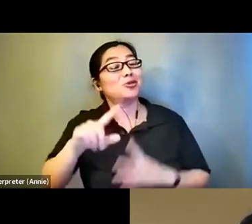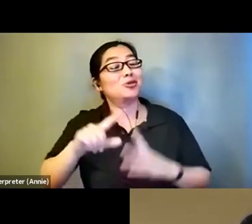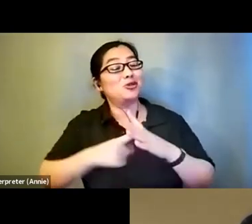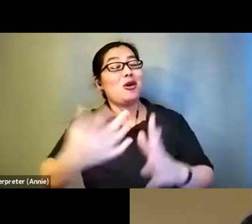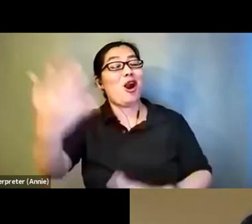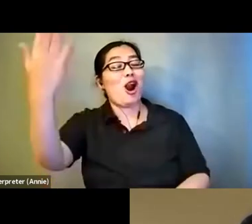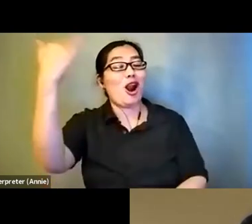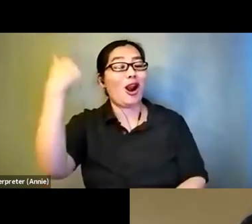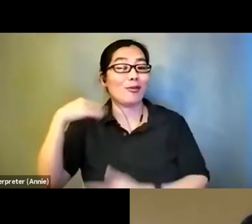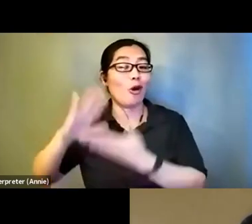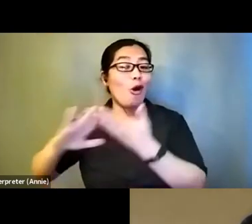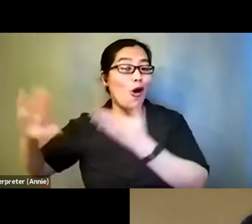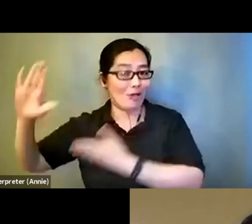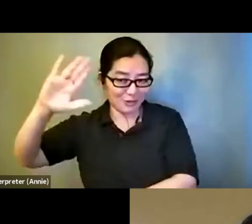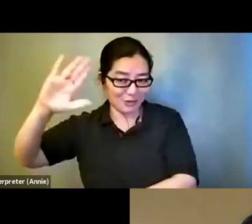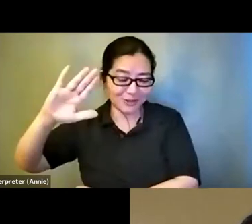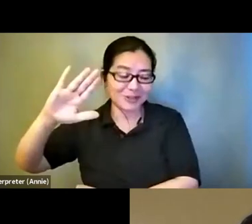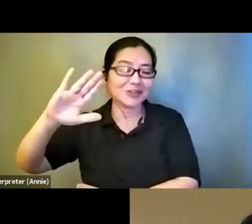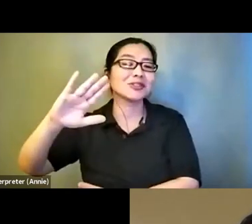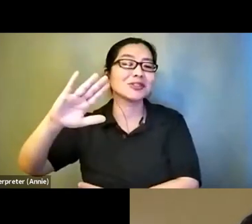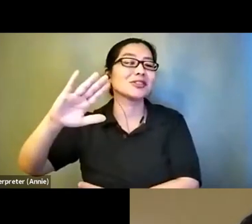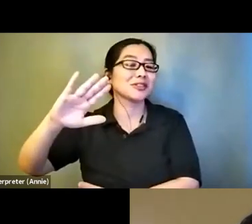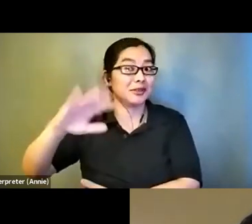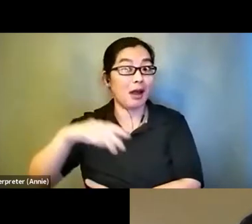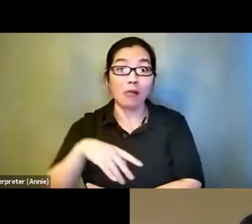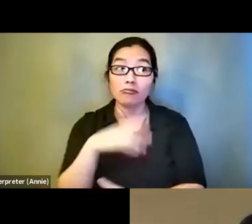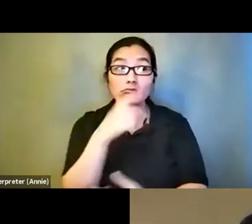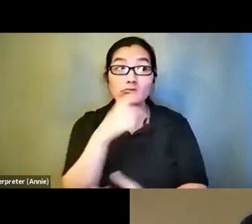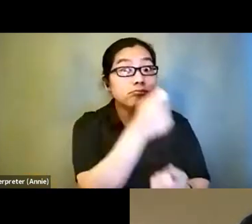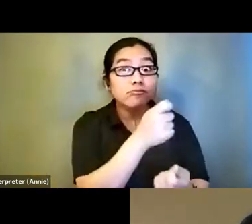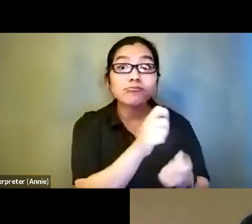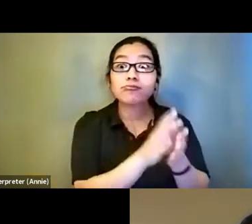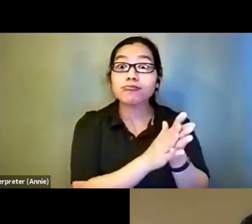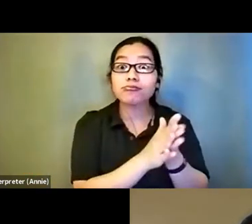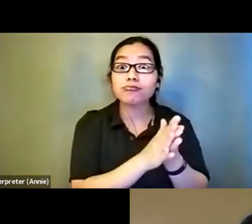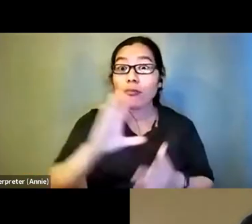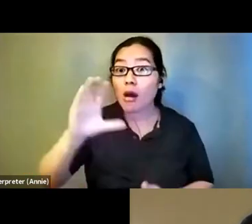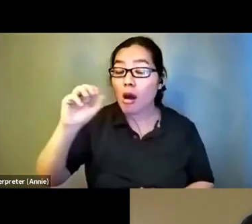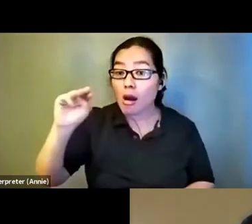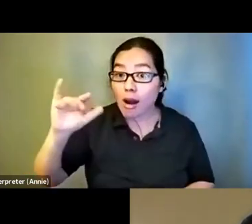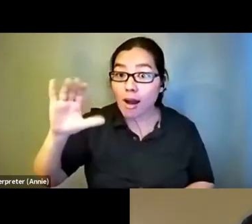college and I was interested in comics but I couldn't read them because I didn't have